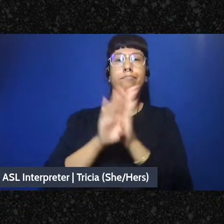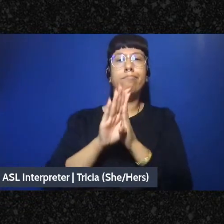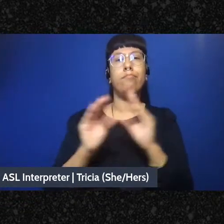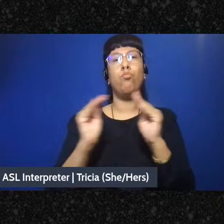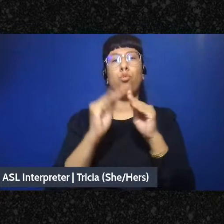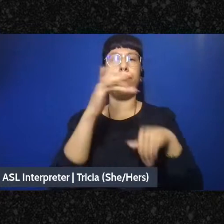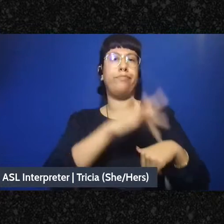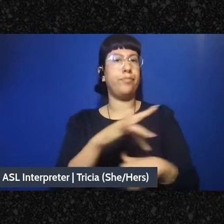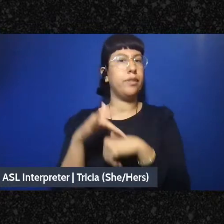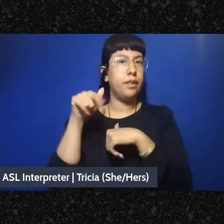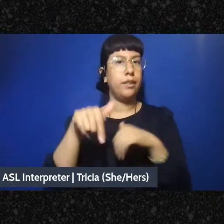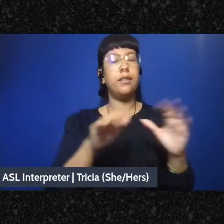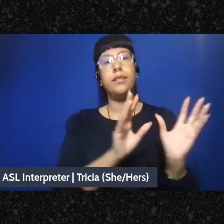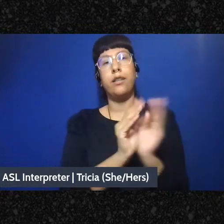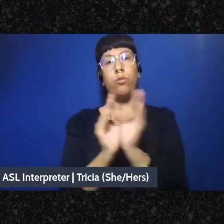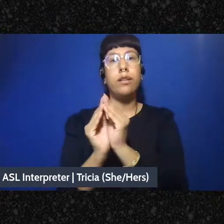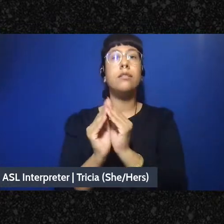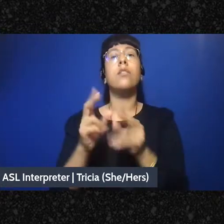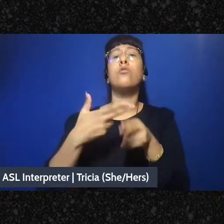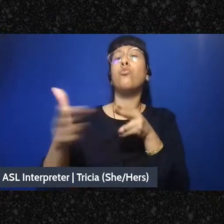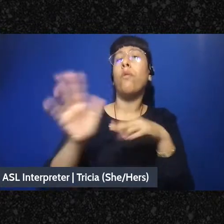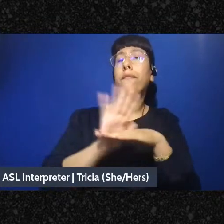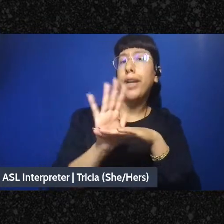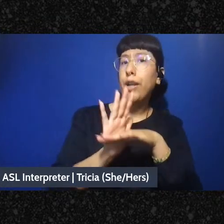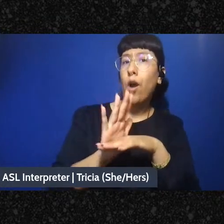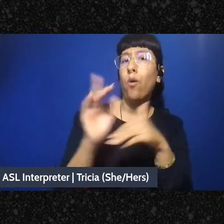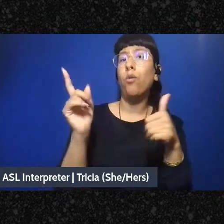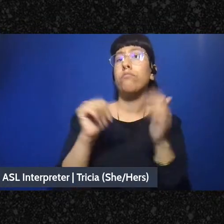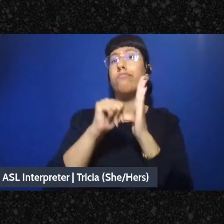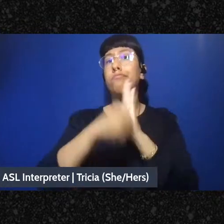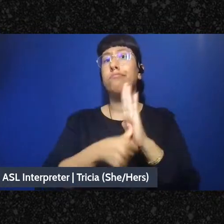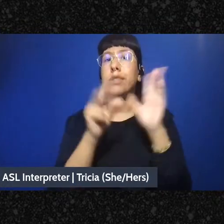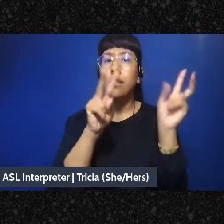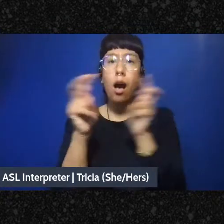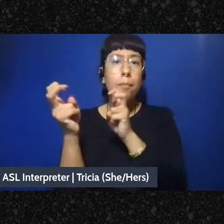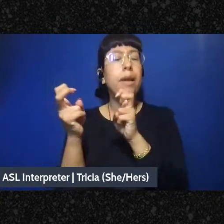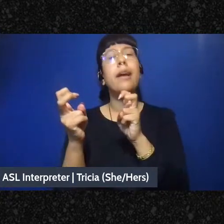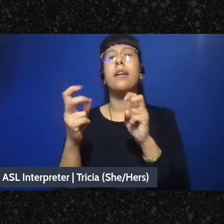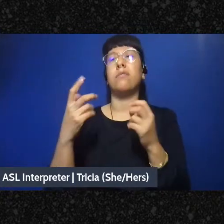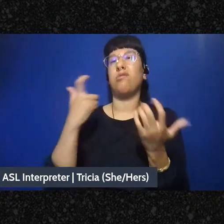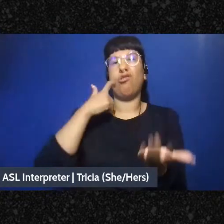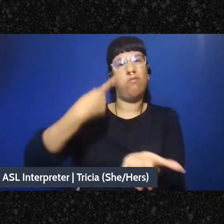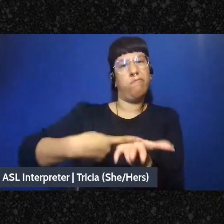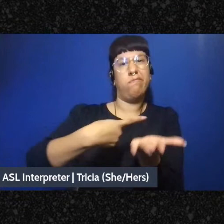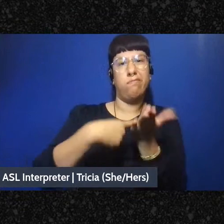including a series of short videos highlighting topics addressed in the workshops. The first of